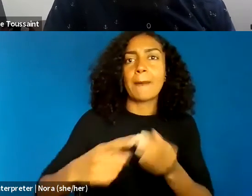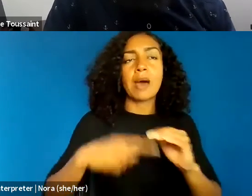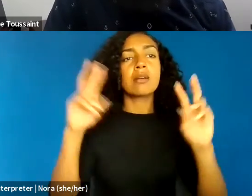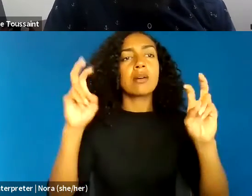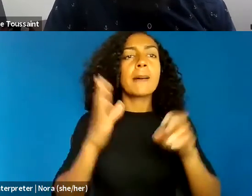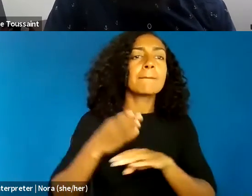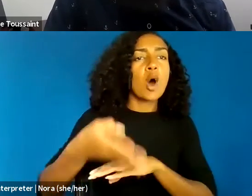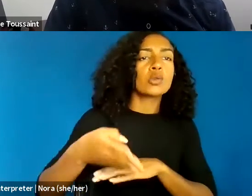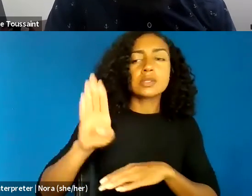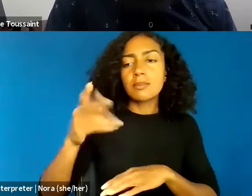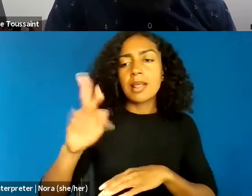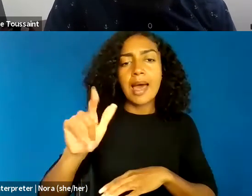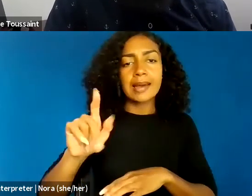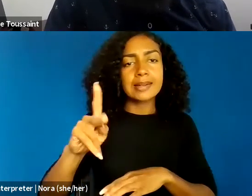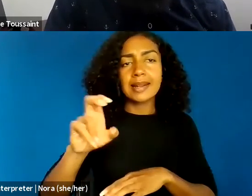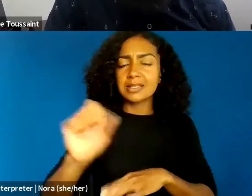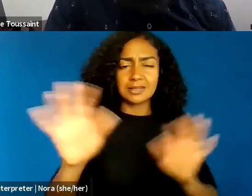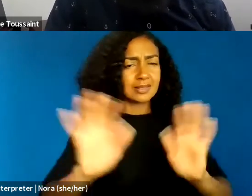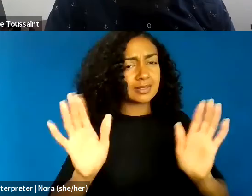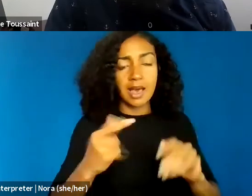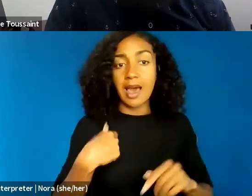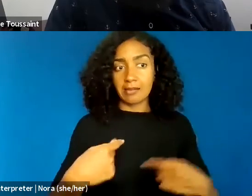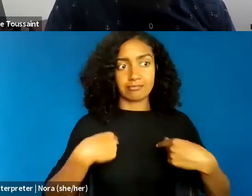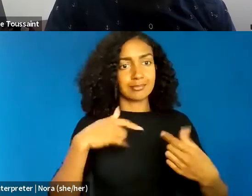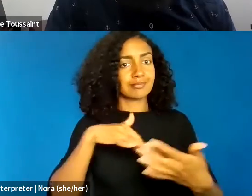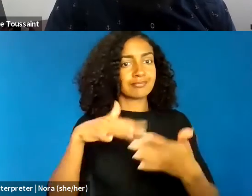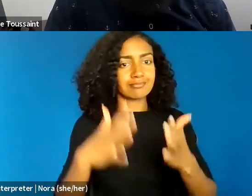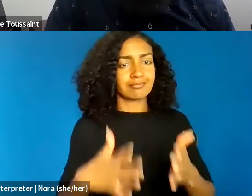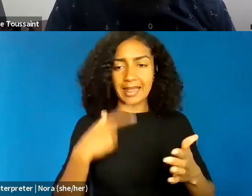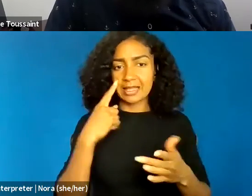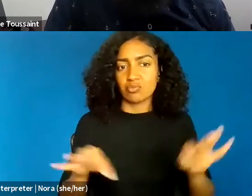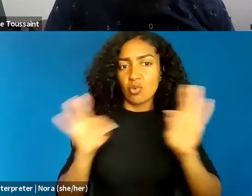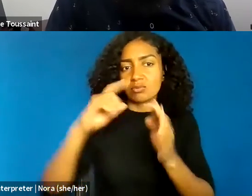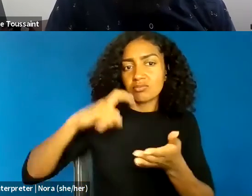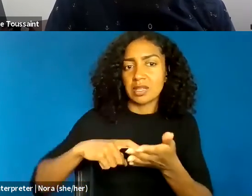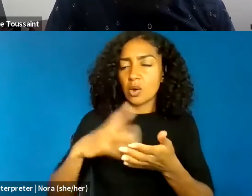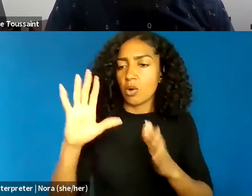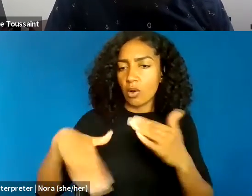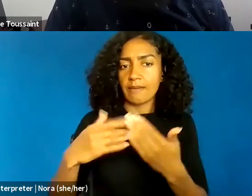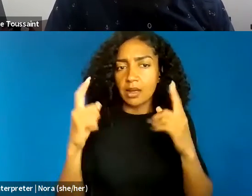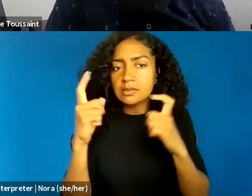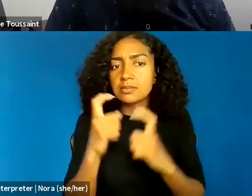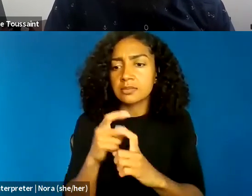of embracing the cultural specificity of Blackness to dislodge the perceived neutrality of Whiteness,